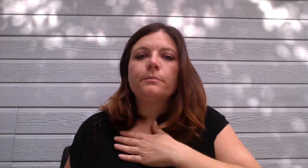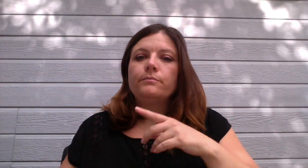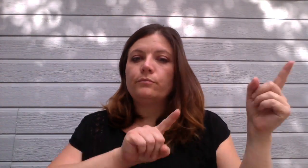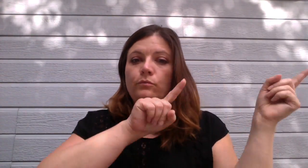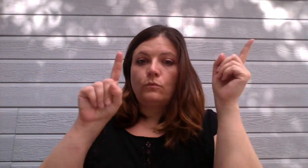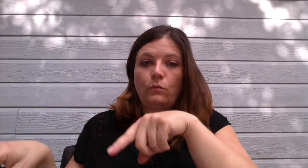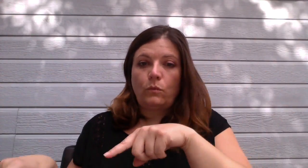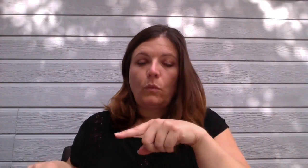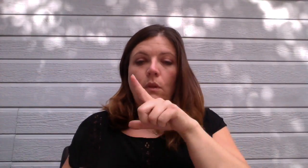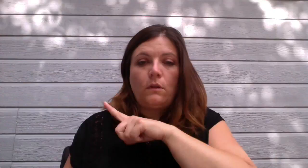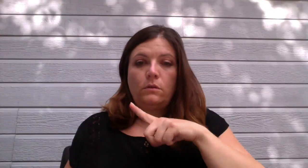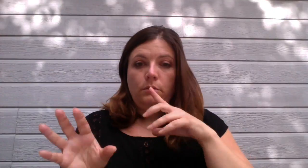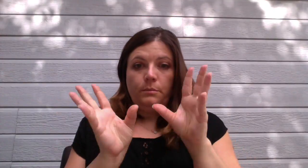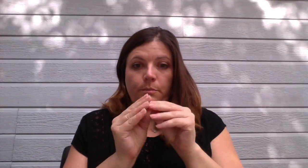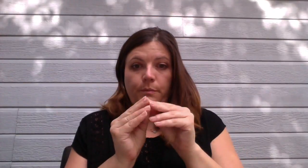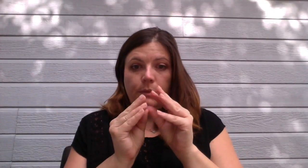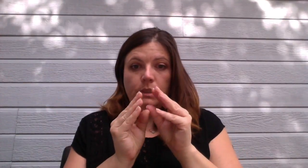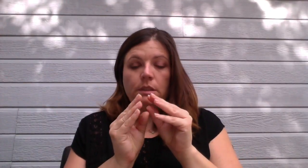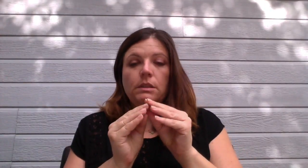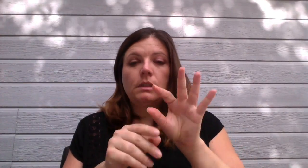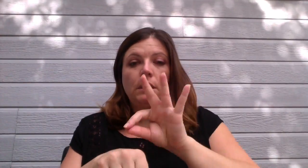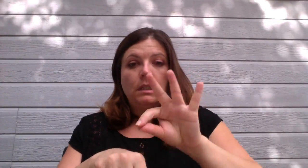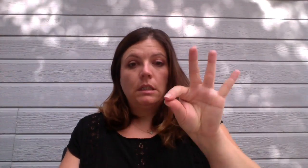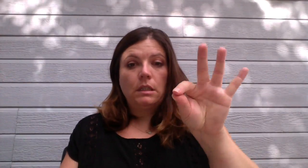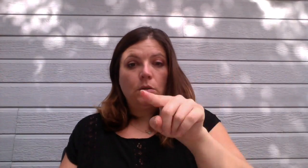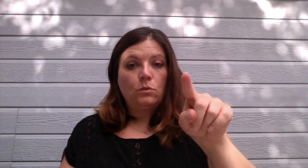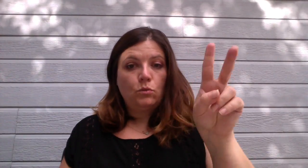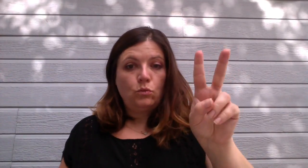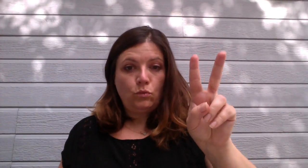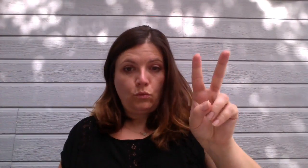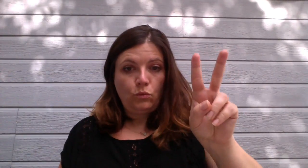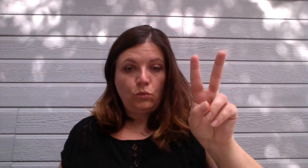Please go to Legislative meeting at 9 am to 2 pm.